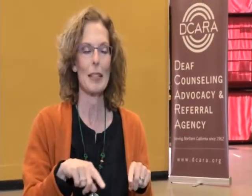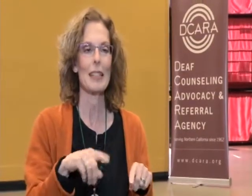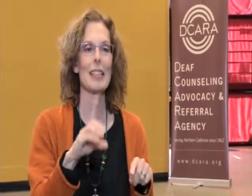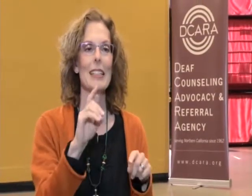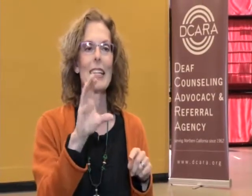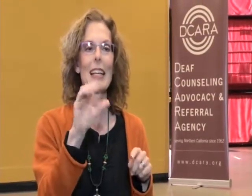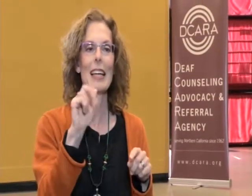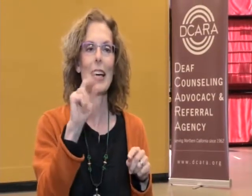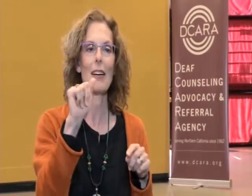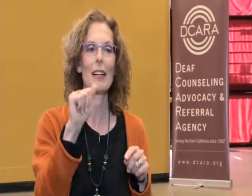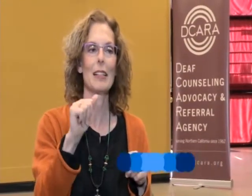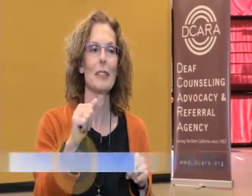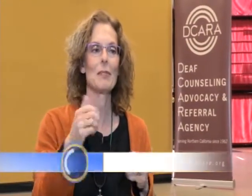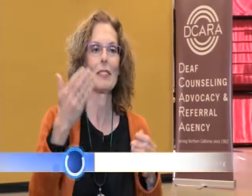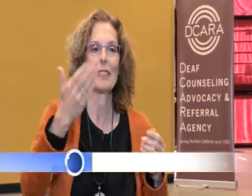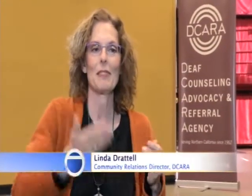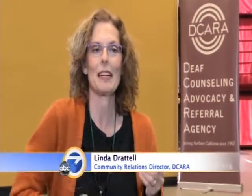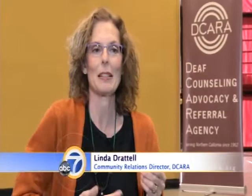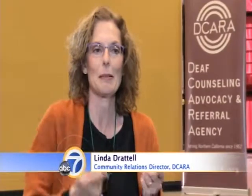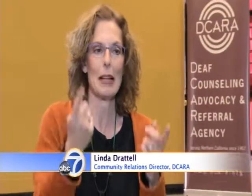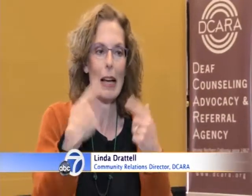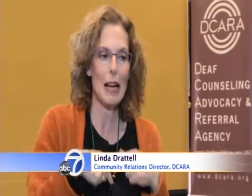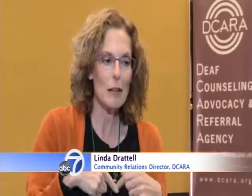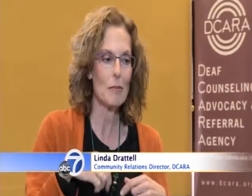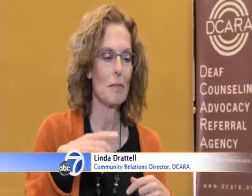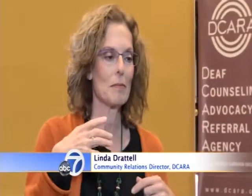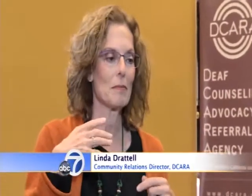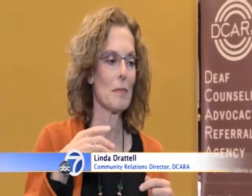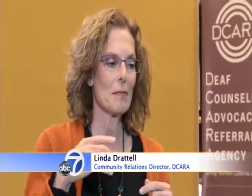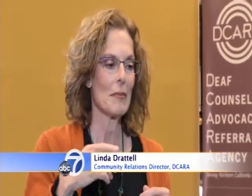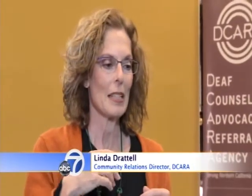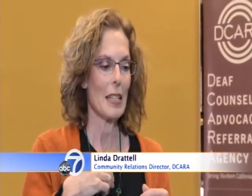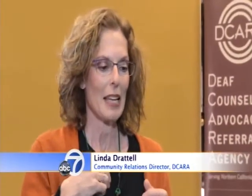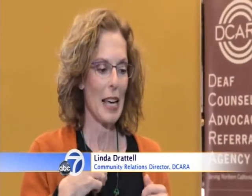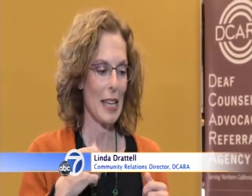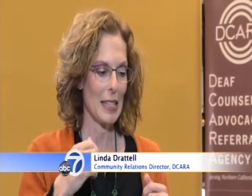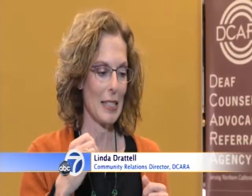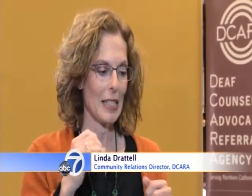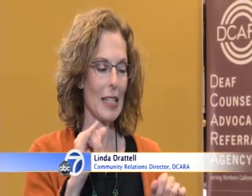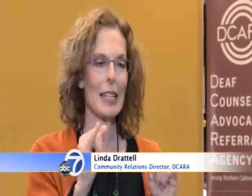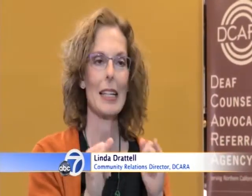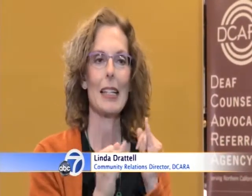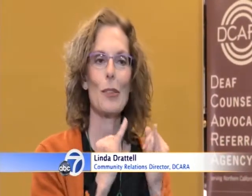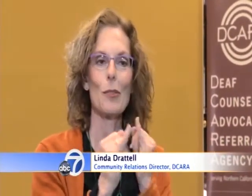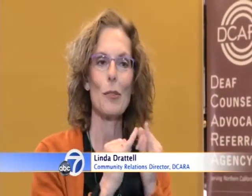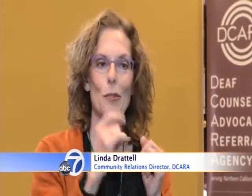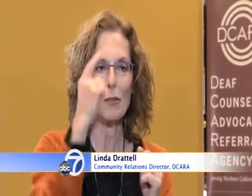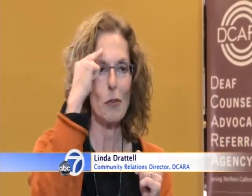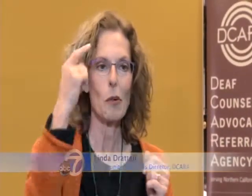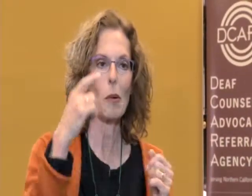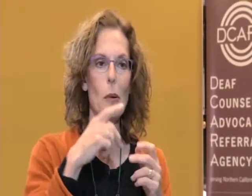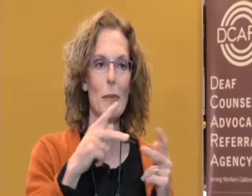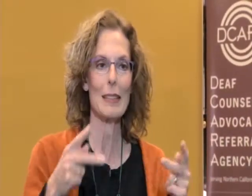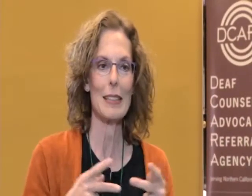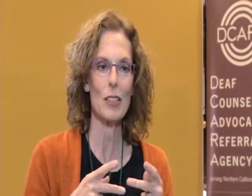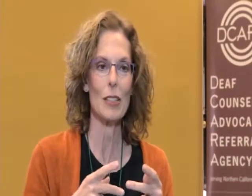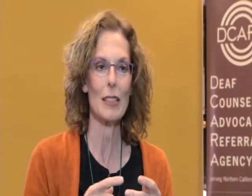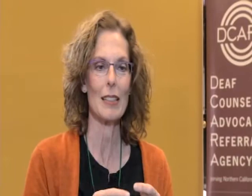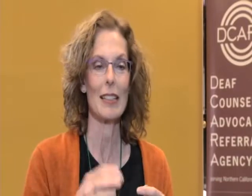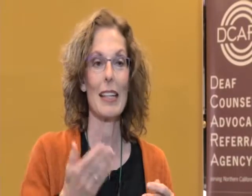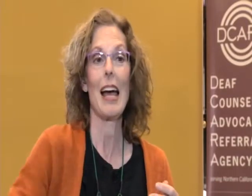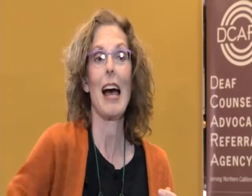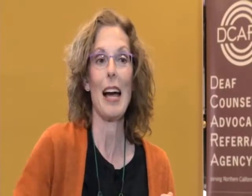DCARA invited me to come and eventually interviewed me for a position, and they hired me.